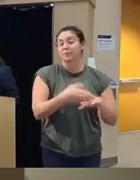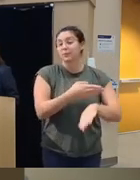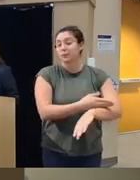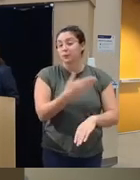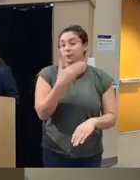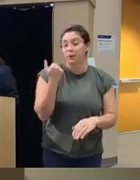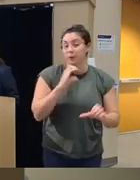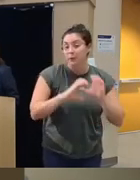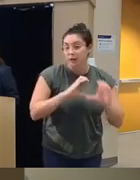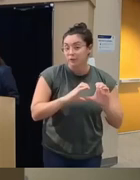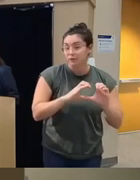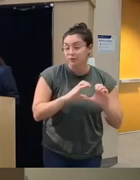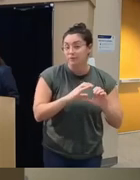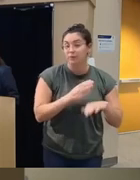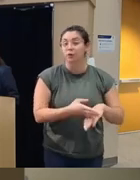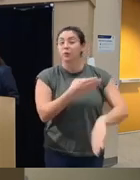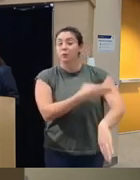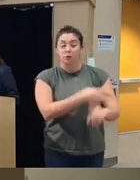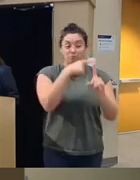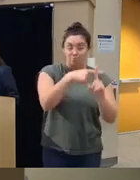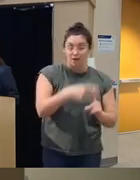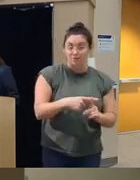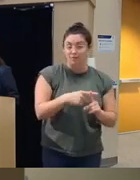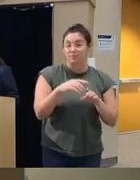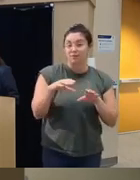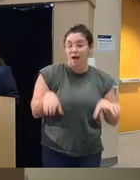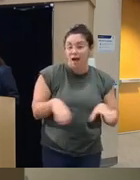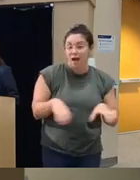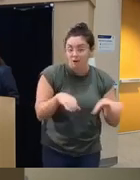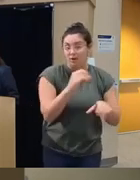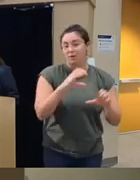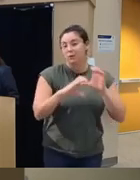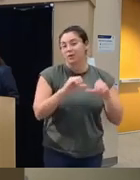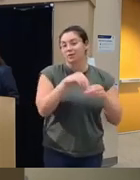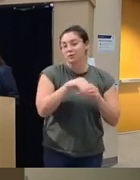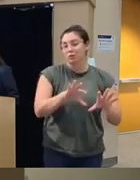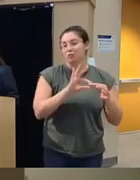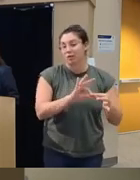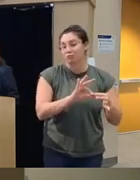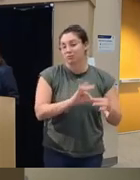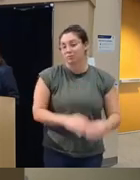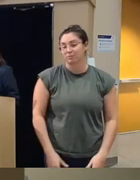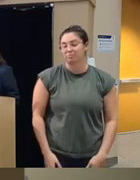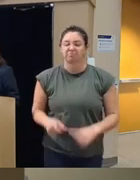to increase positive communication and actions in your relationship I'm going okay so that's